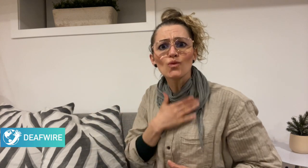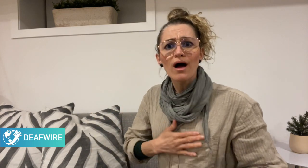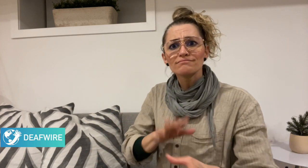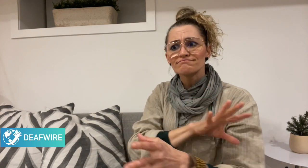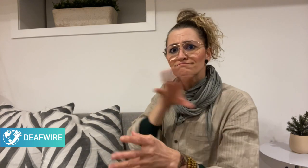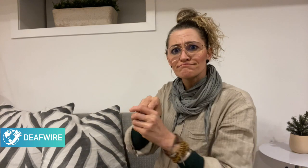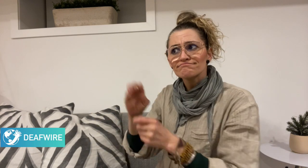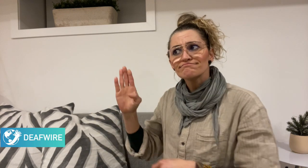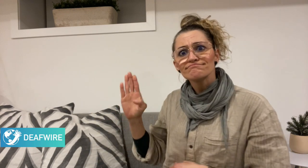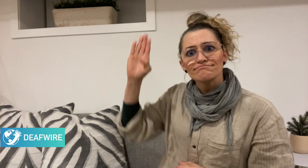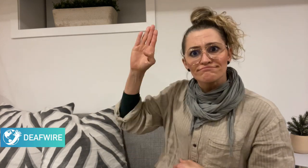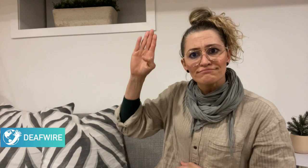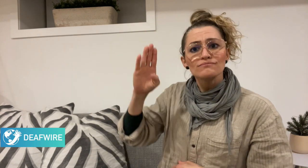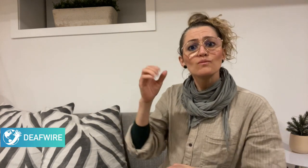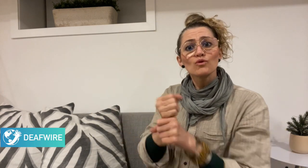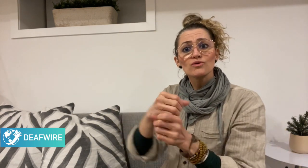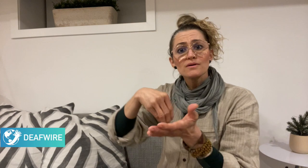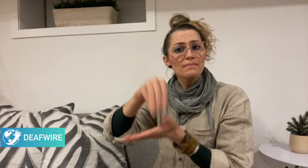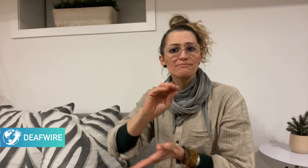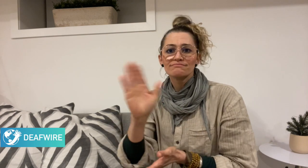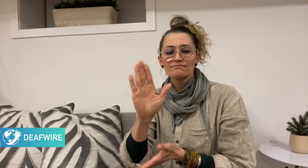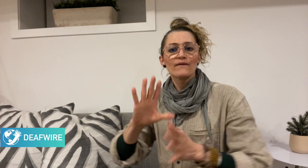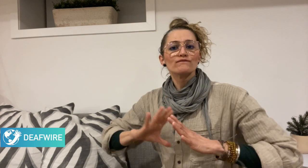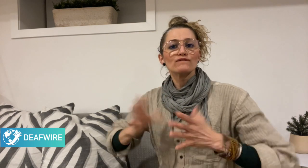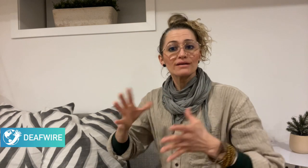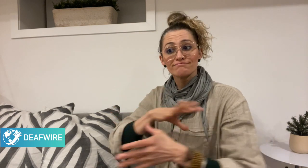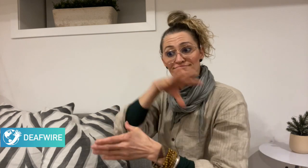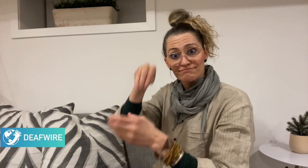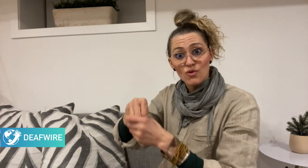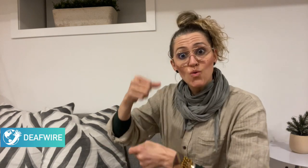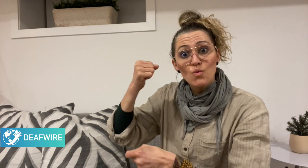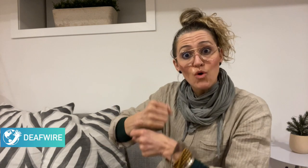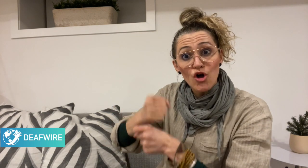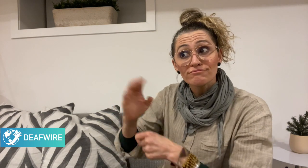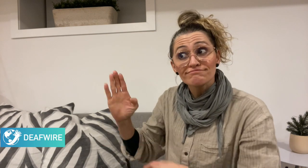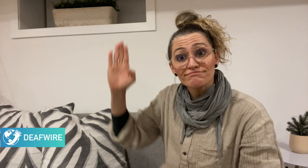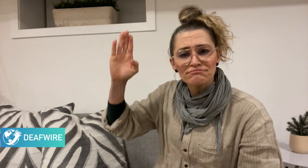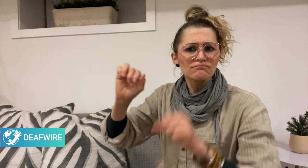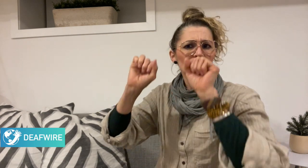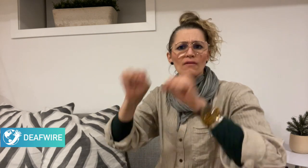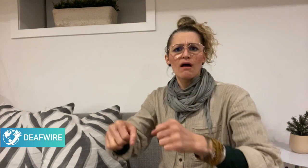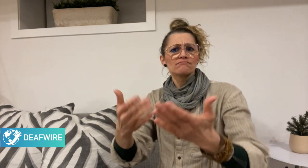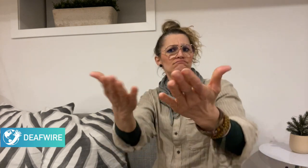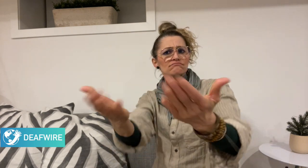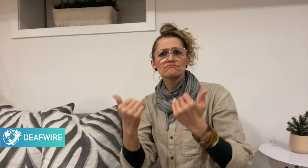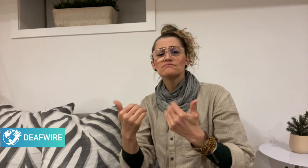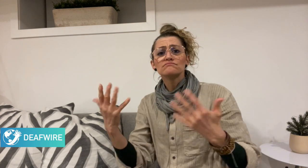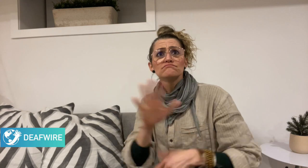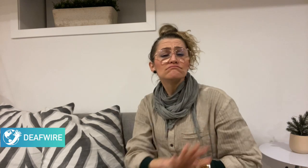in becoming a volunteer can come from any part of Brazil